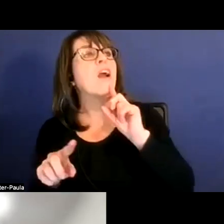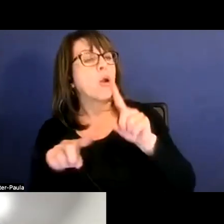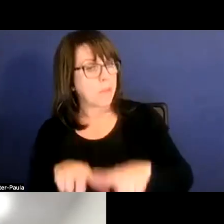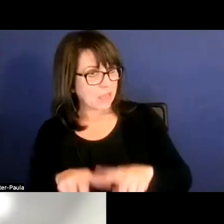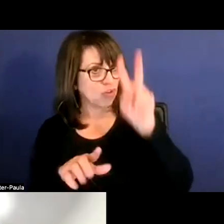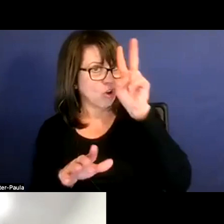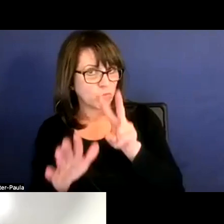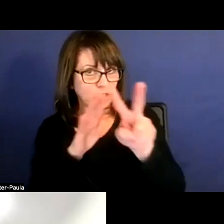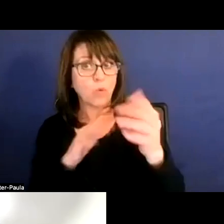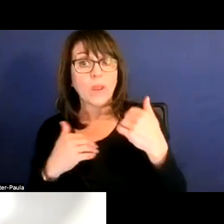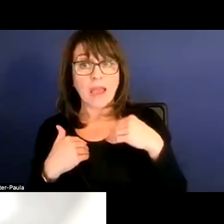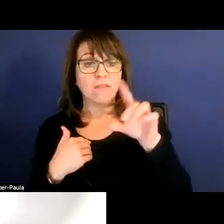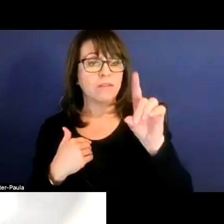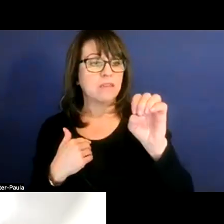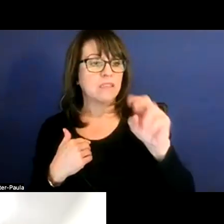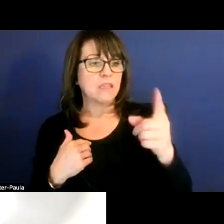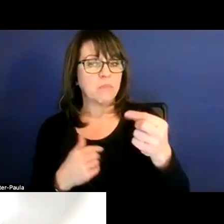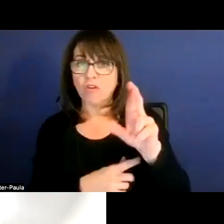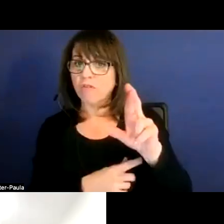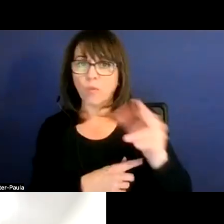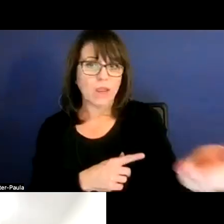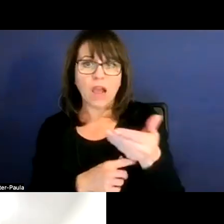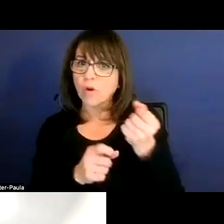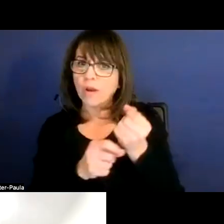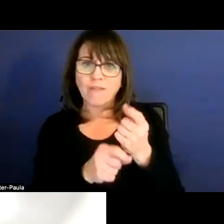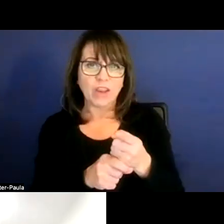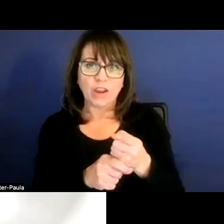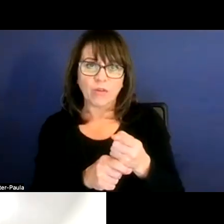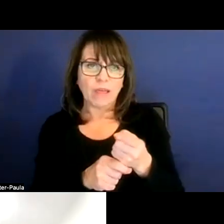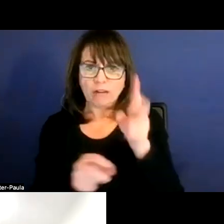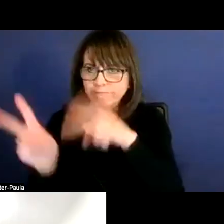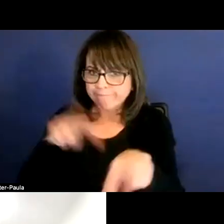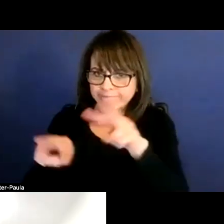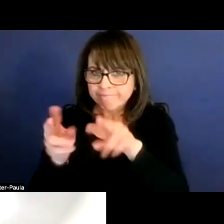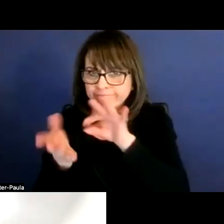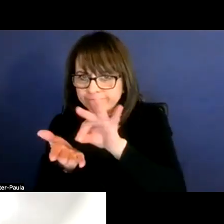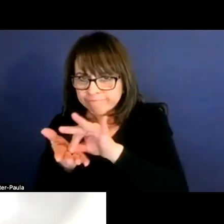We have a demographer that we bring in every year that comes in and look at our graduating class,